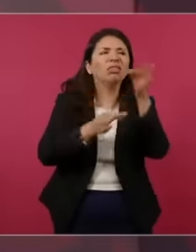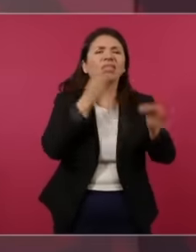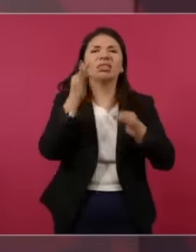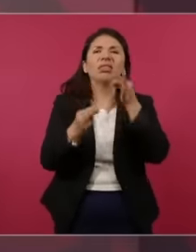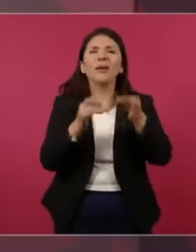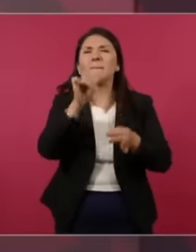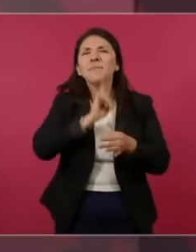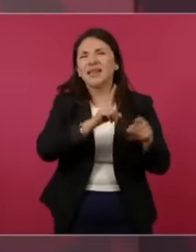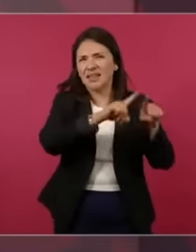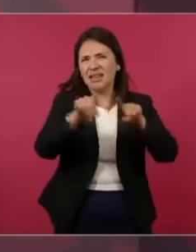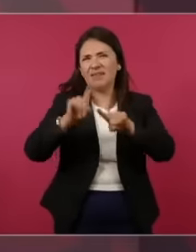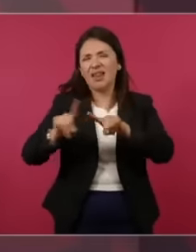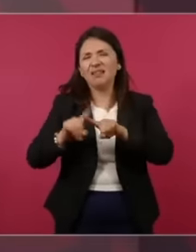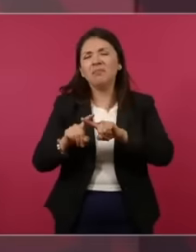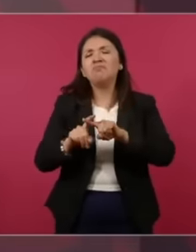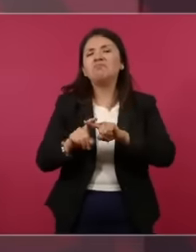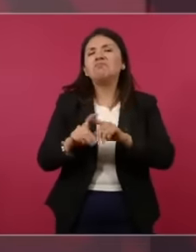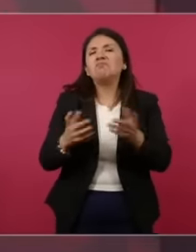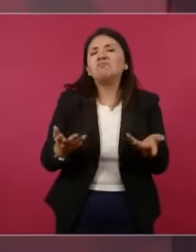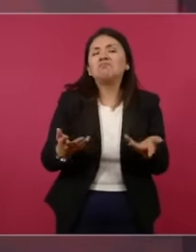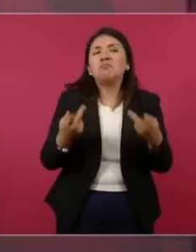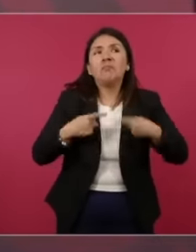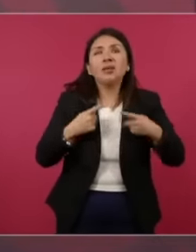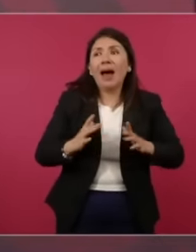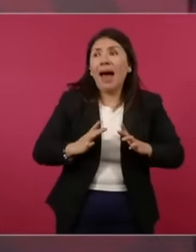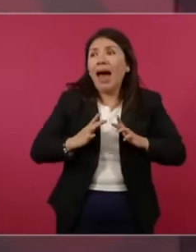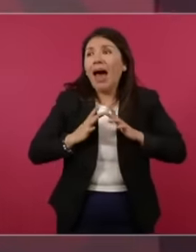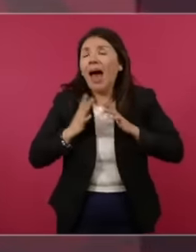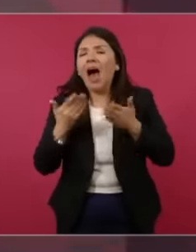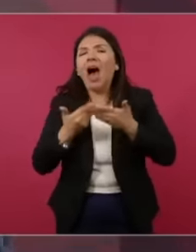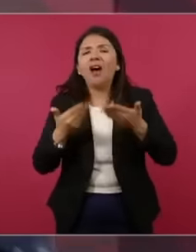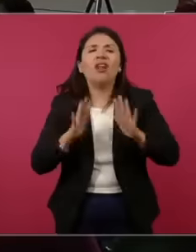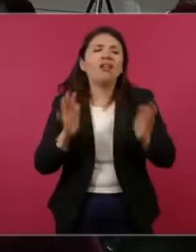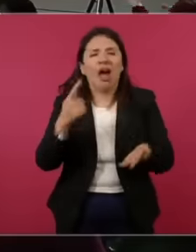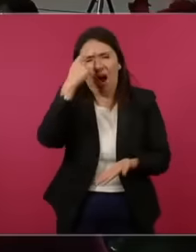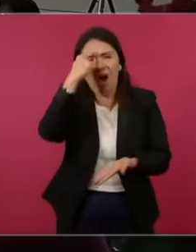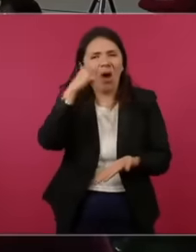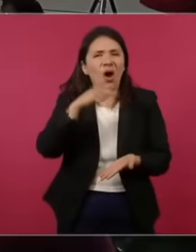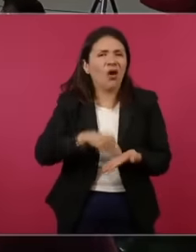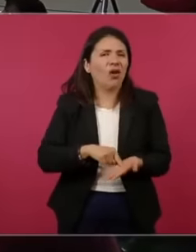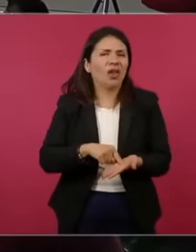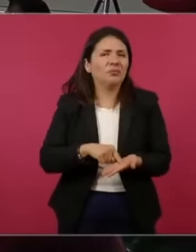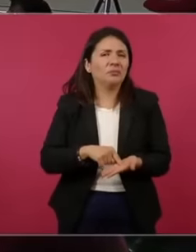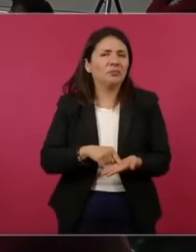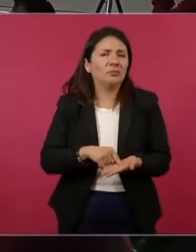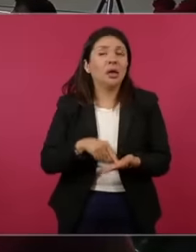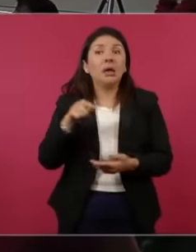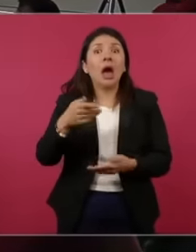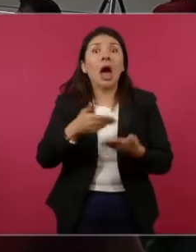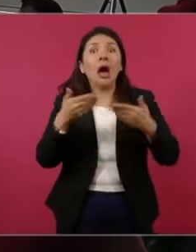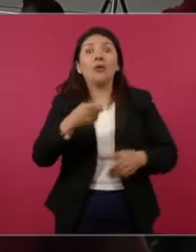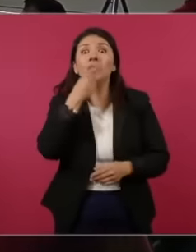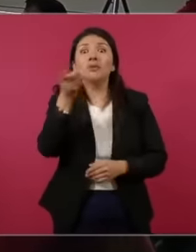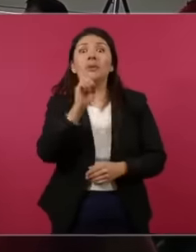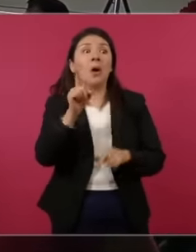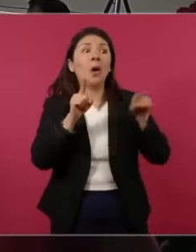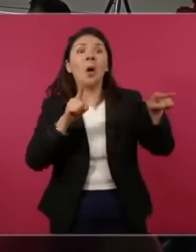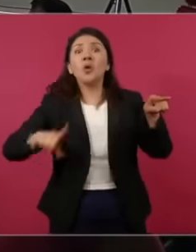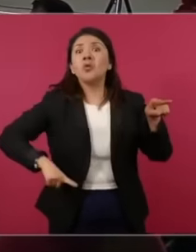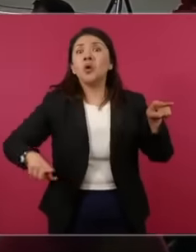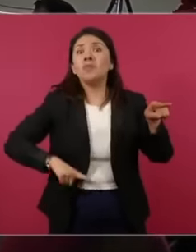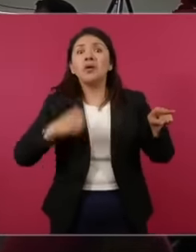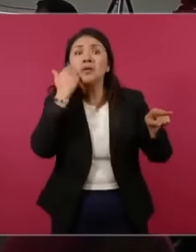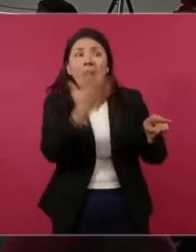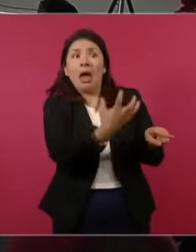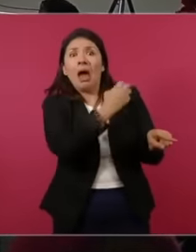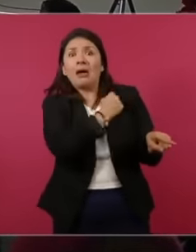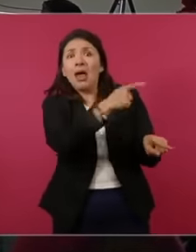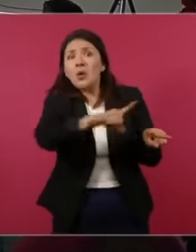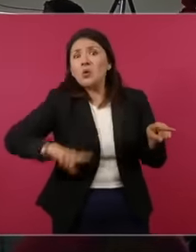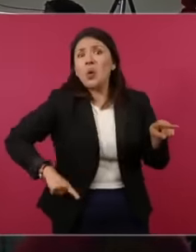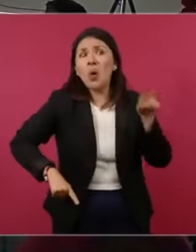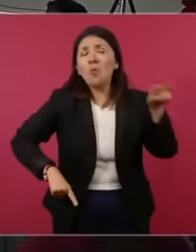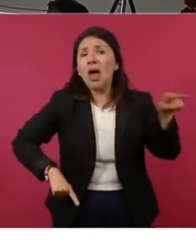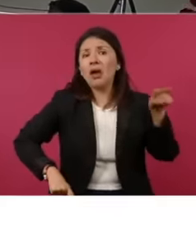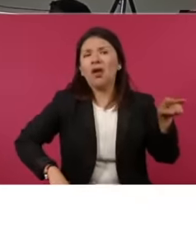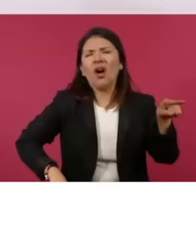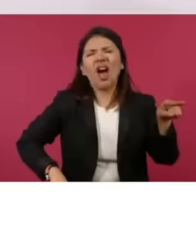and it's easy to say it was the government that persecutes the government no no no we don't persecute